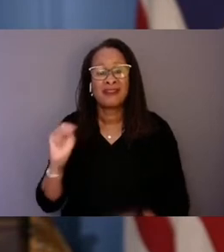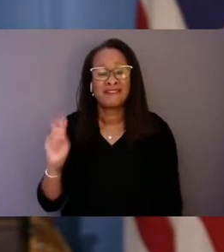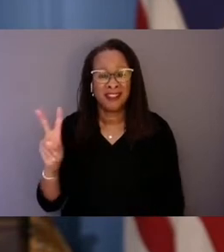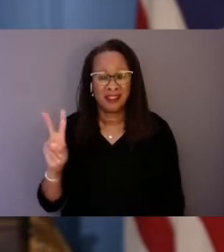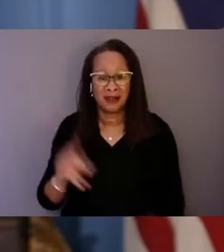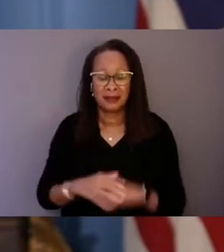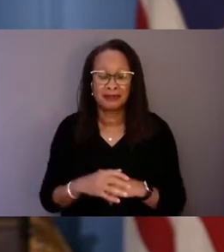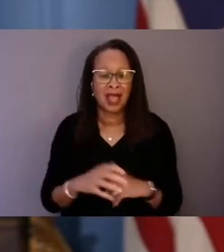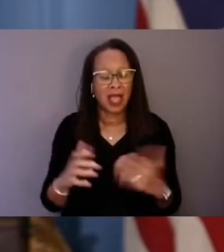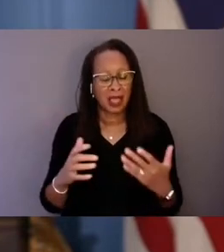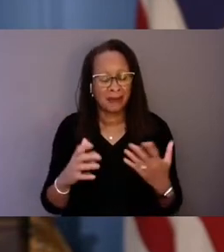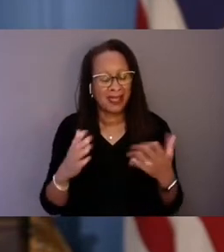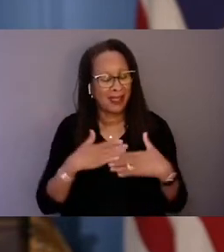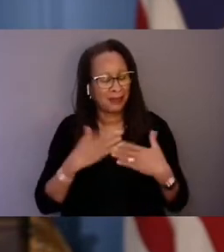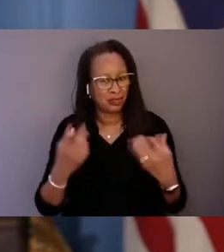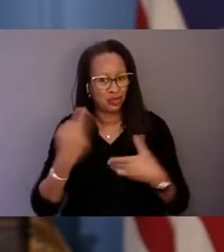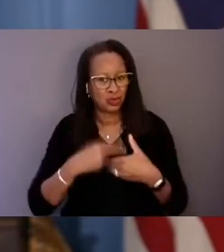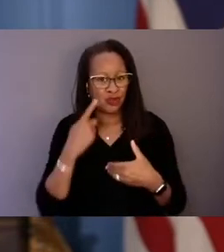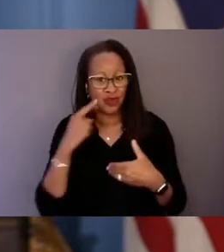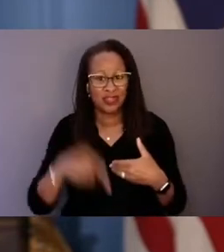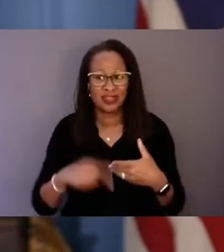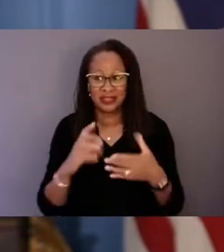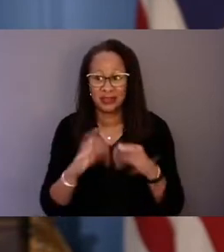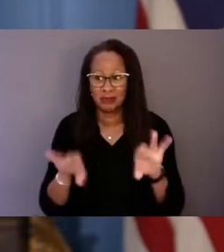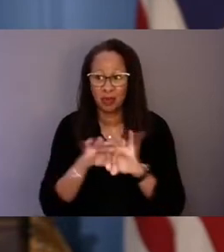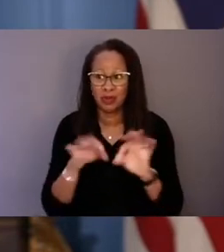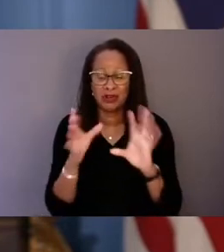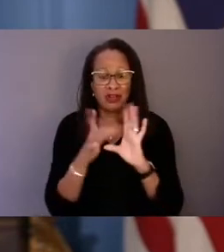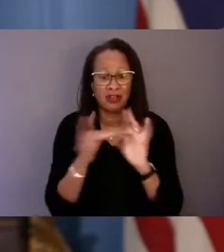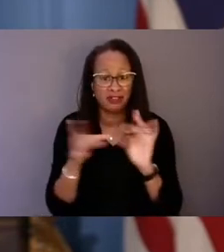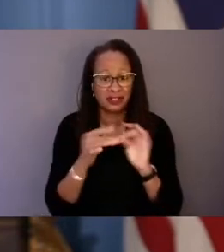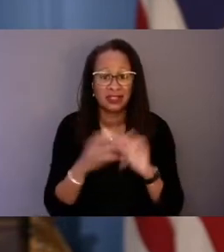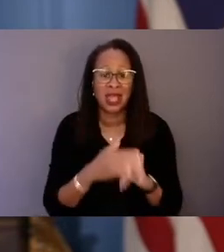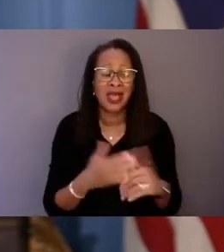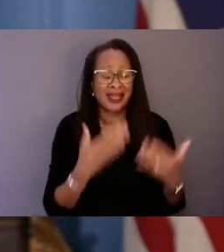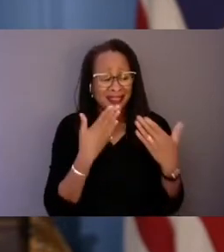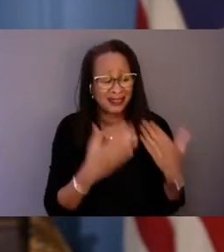And I want to thank Professor Jha and everyone at Morehouse School of Medicine